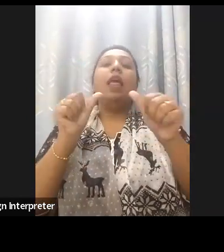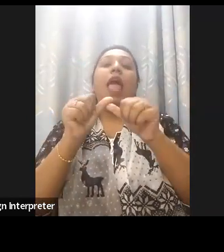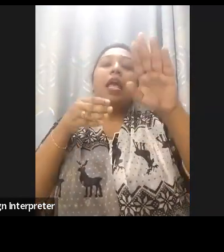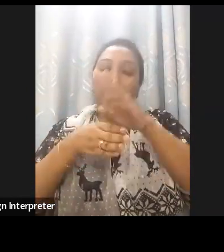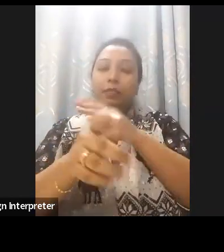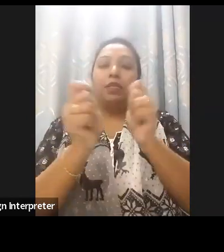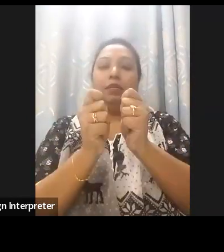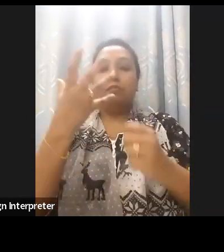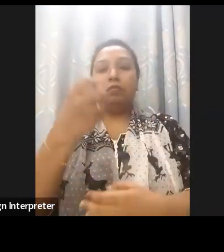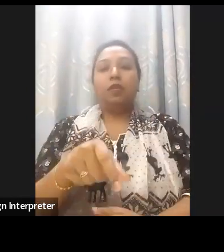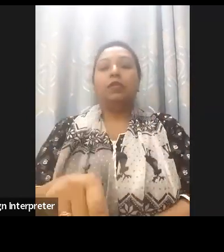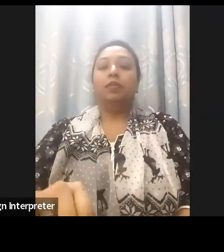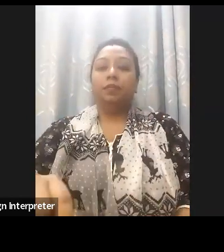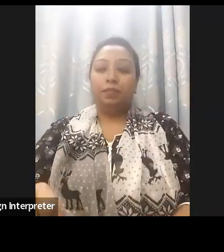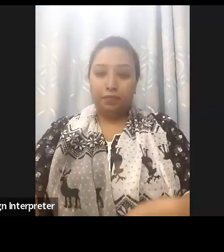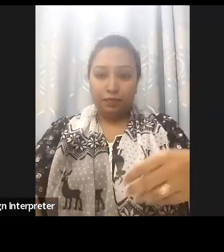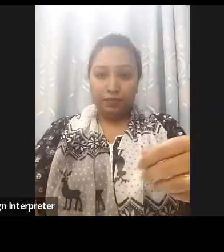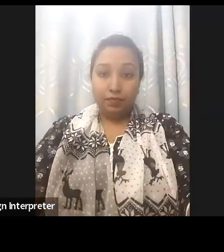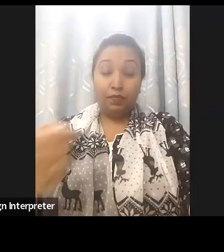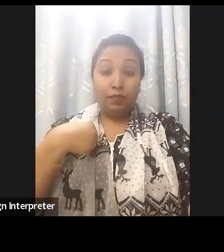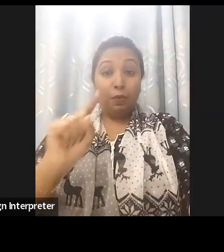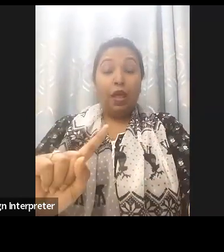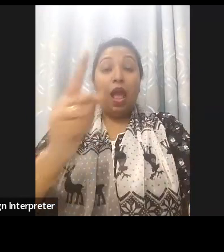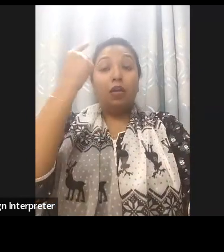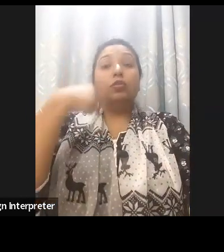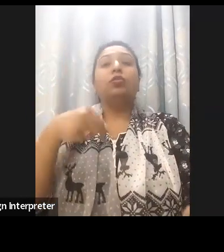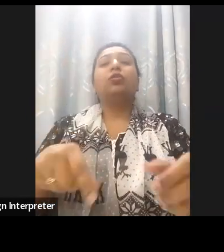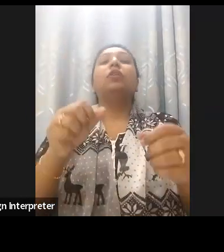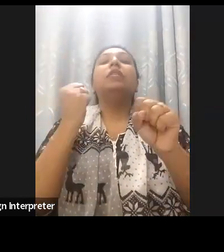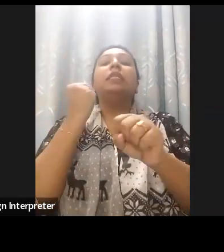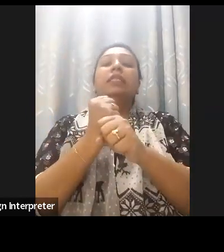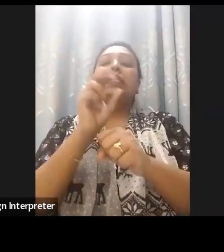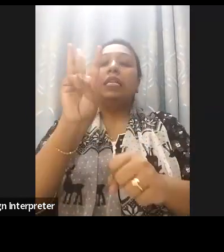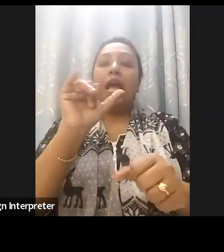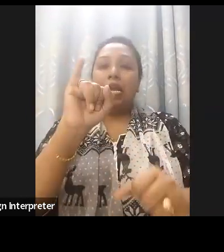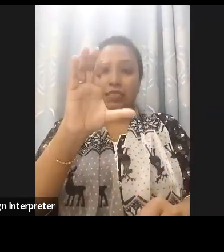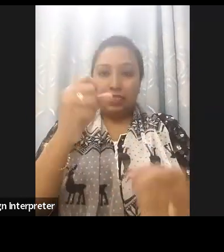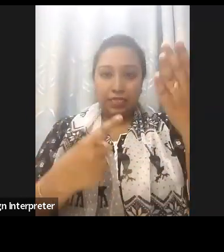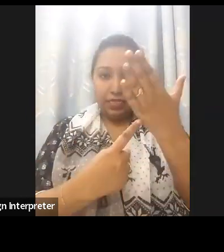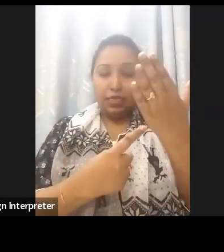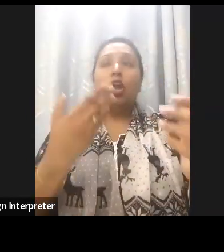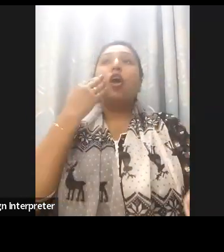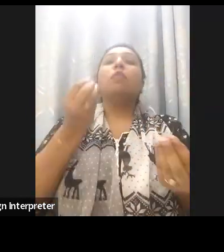One of the major tools that G3ict has started in 2018 is the Digital Accessibility Right